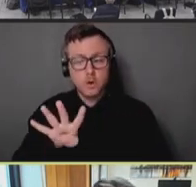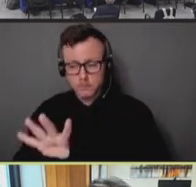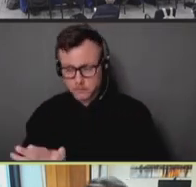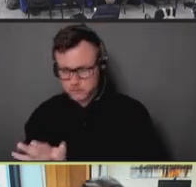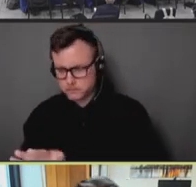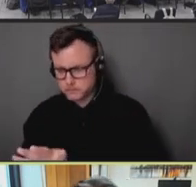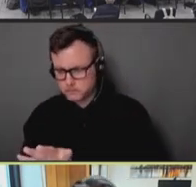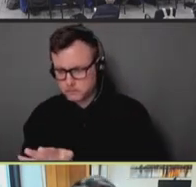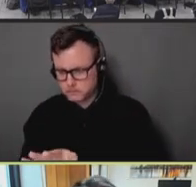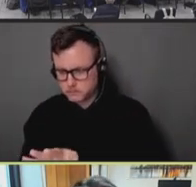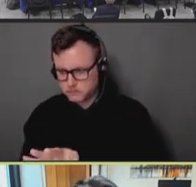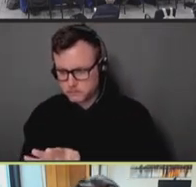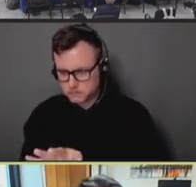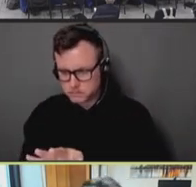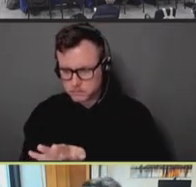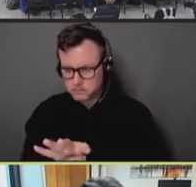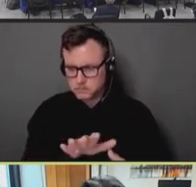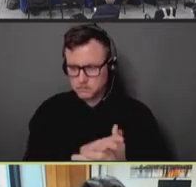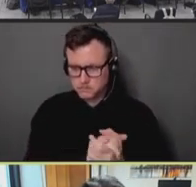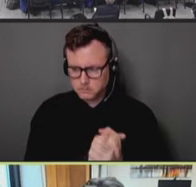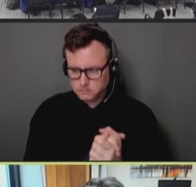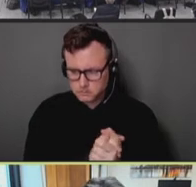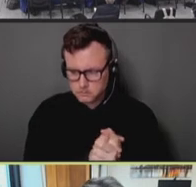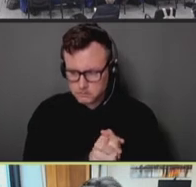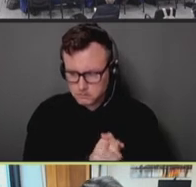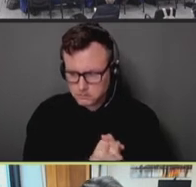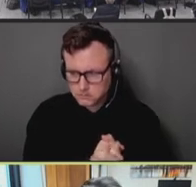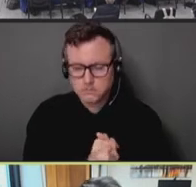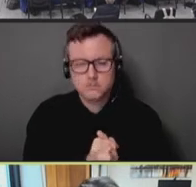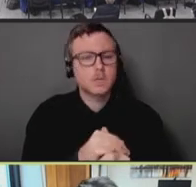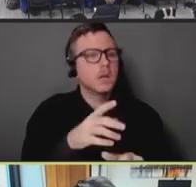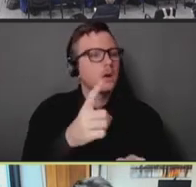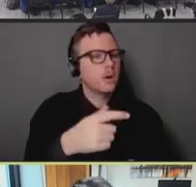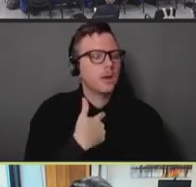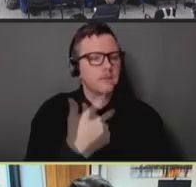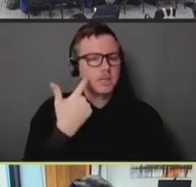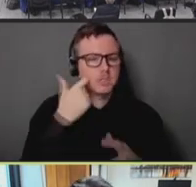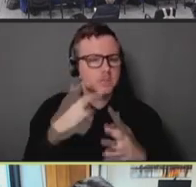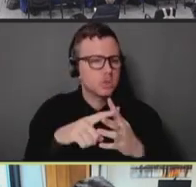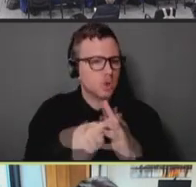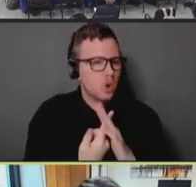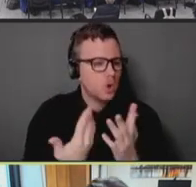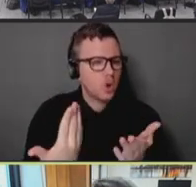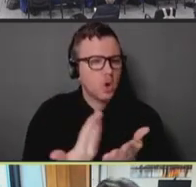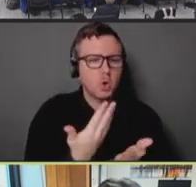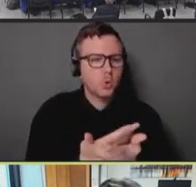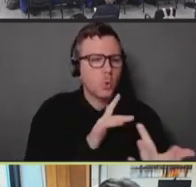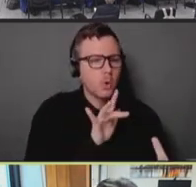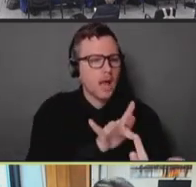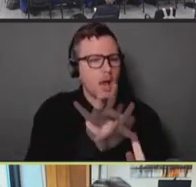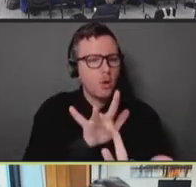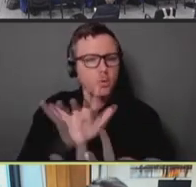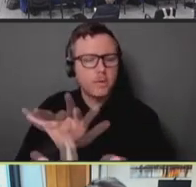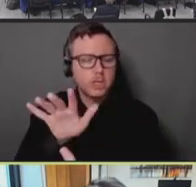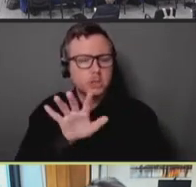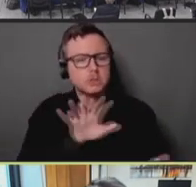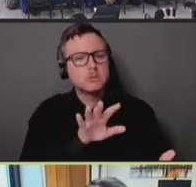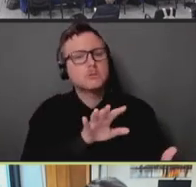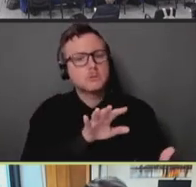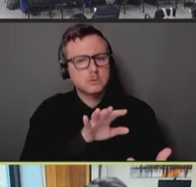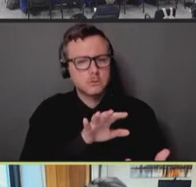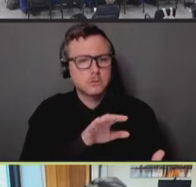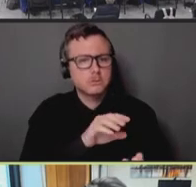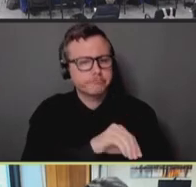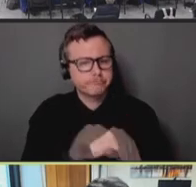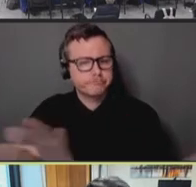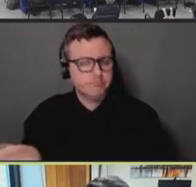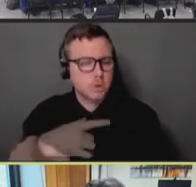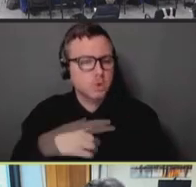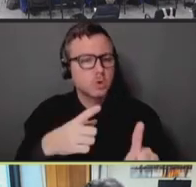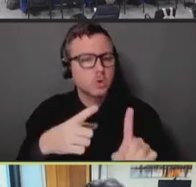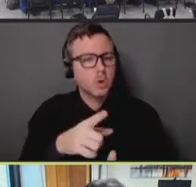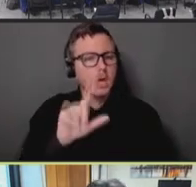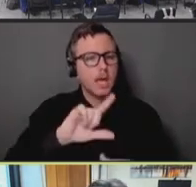We have begun additional outreach over the last month, in particular to LGBTQ senior centers,